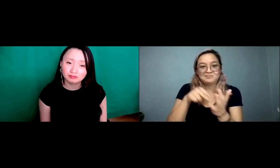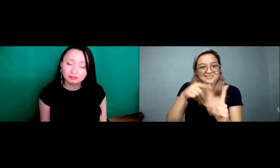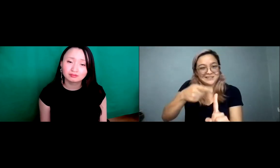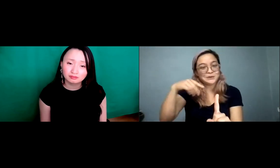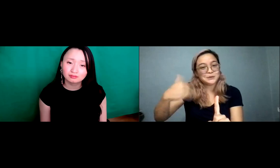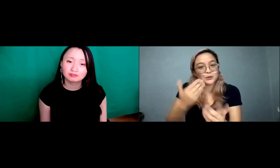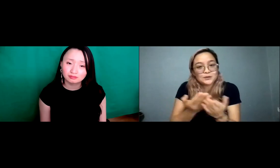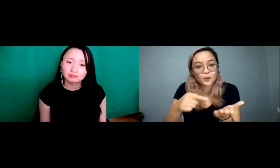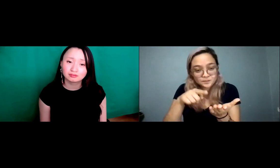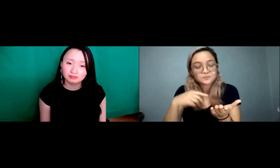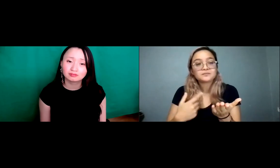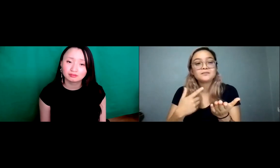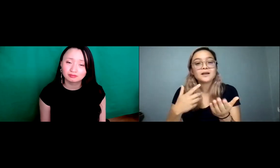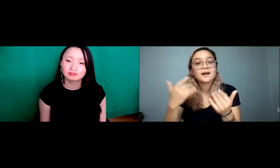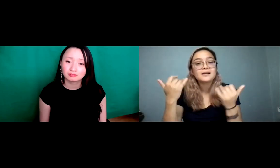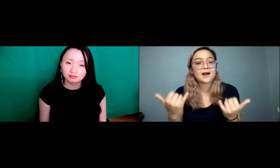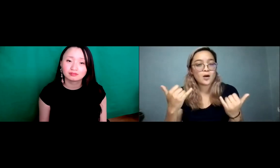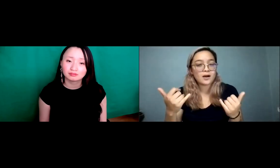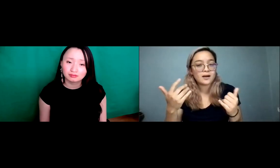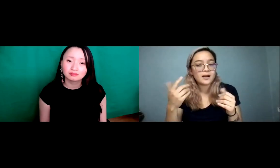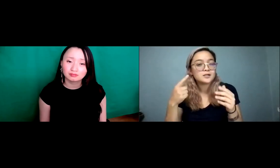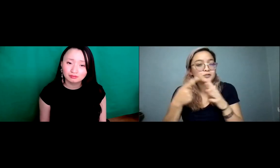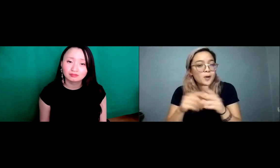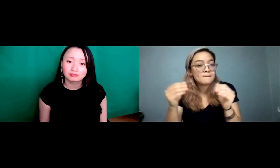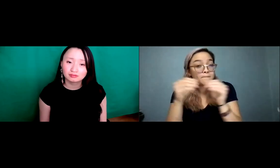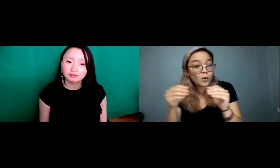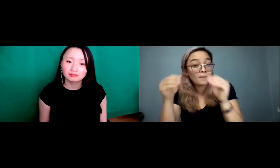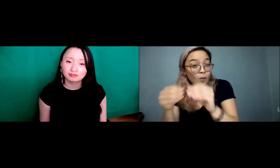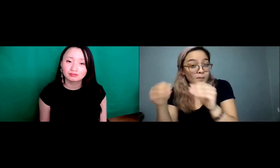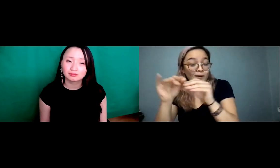And so, you know, we've noticed that there's been a lot of impact just with the education